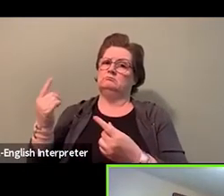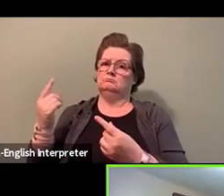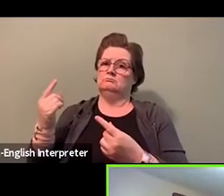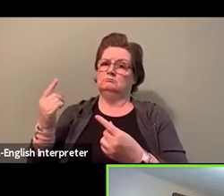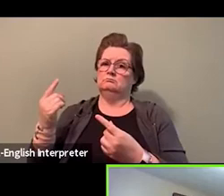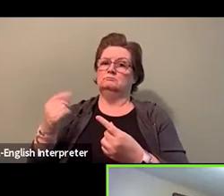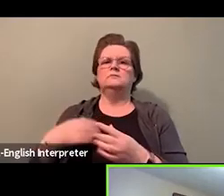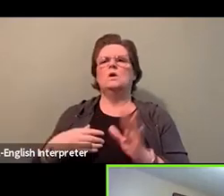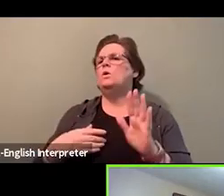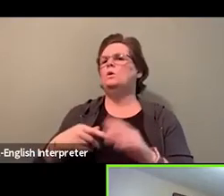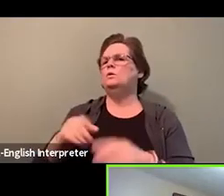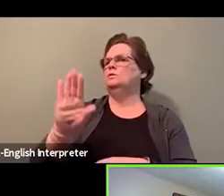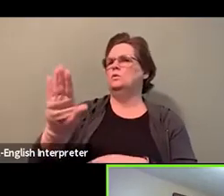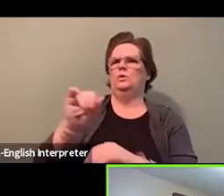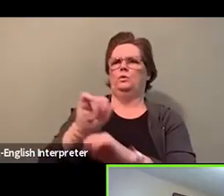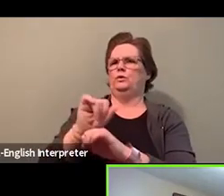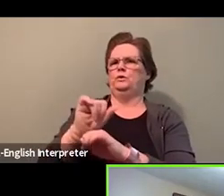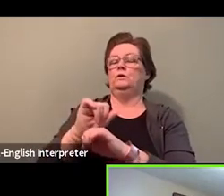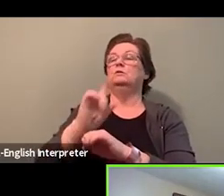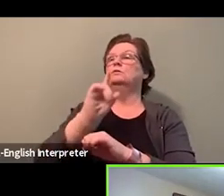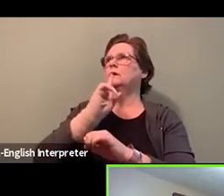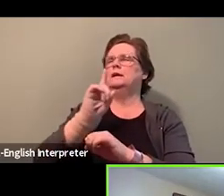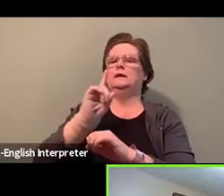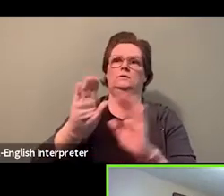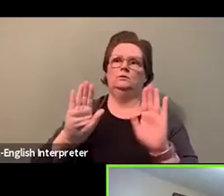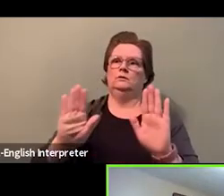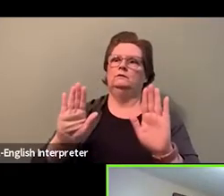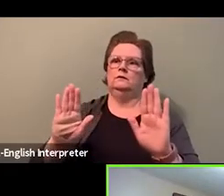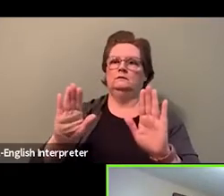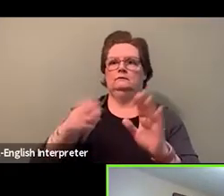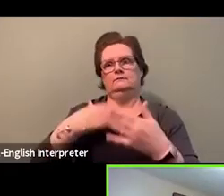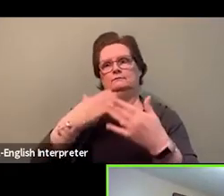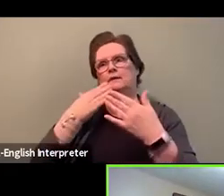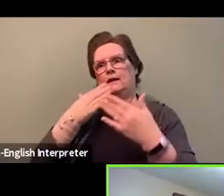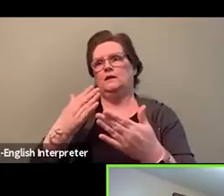And I'm so grateful, you know, that you're there and making those changes.